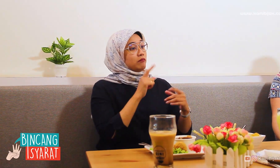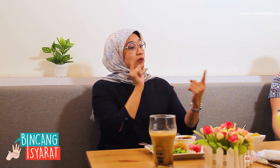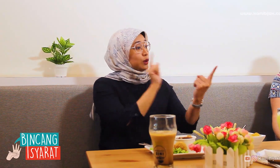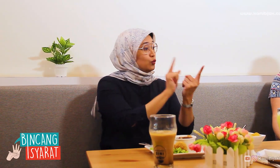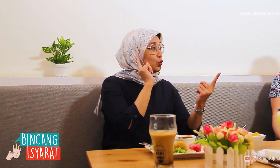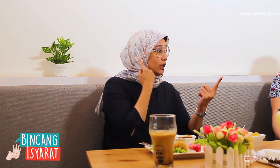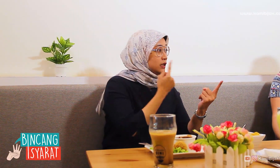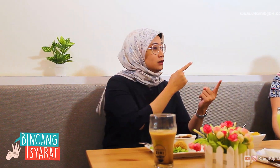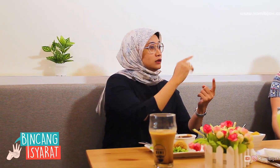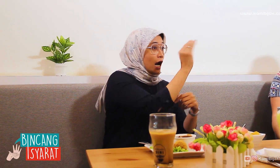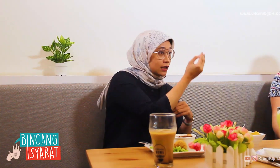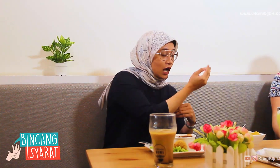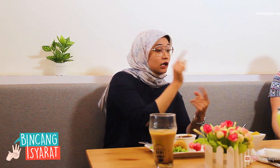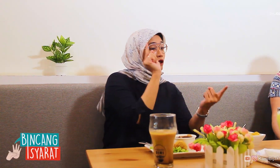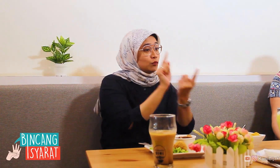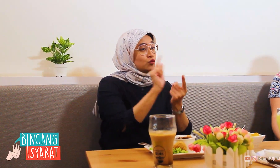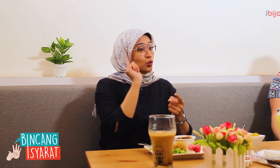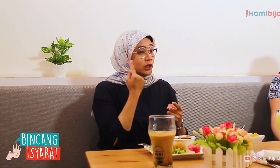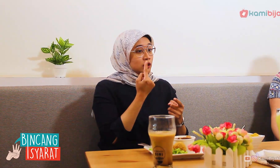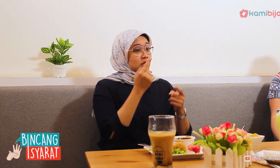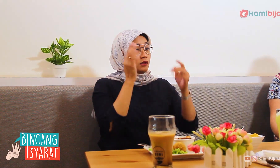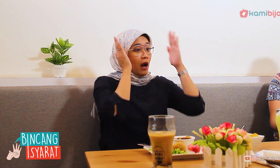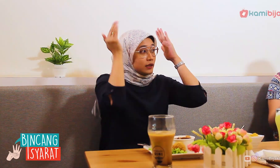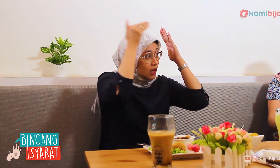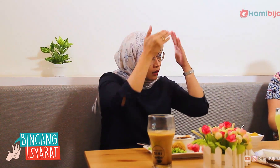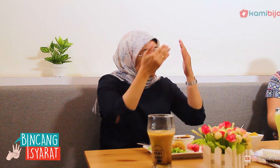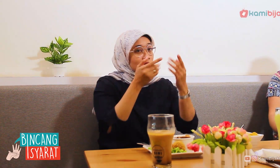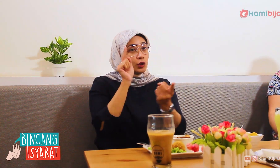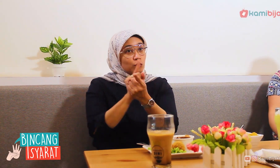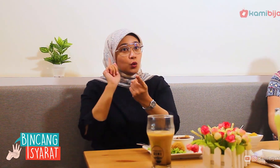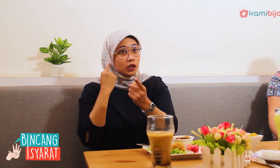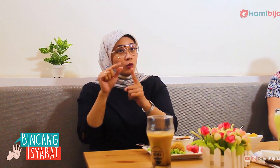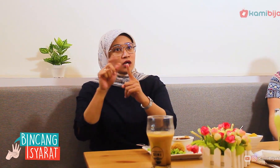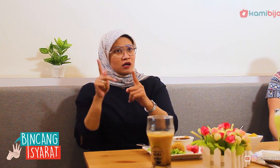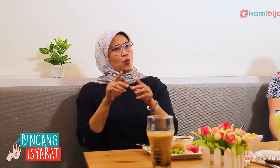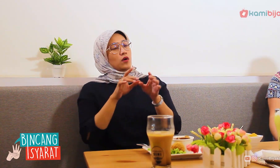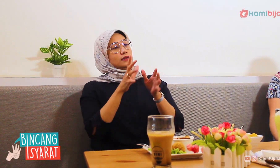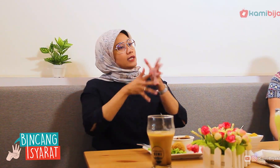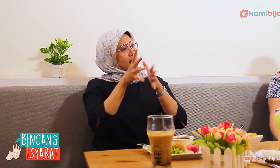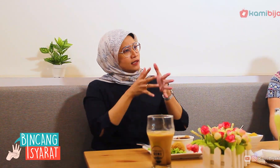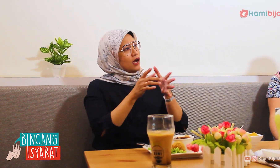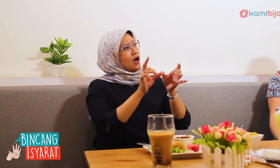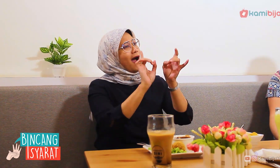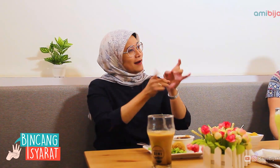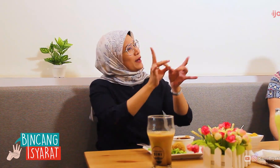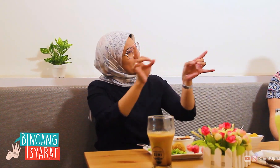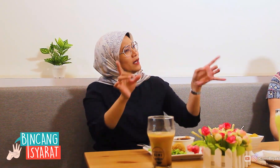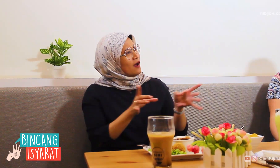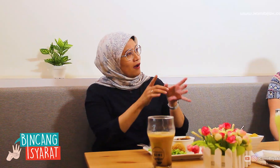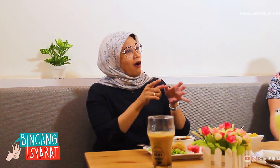When meeting Deaf Jakarta, Makassar, Pontianak, their sign languages are different.